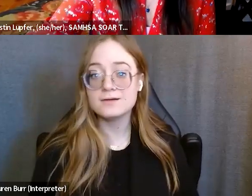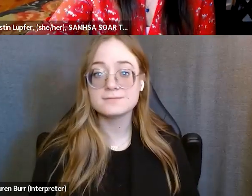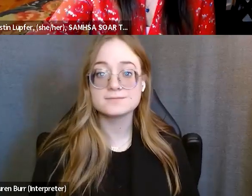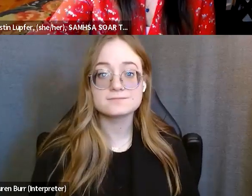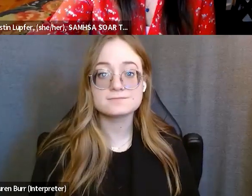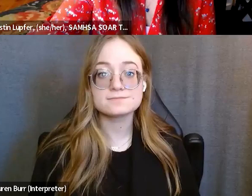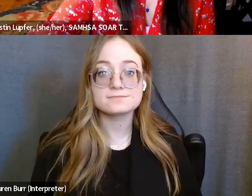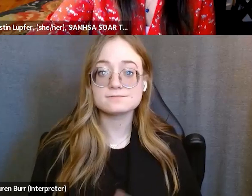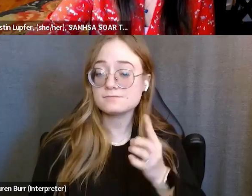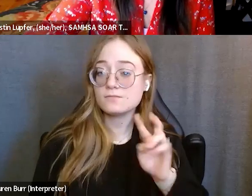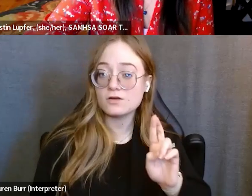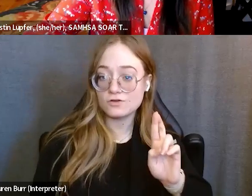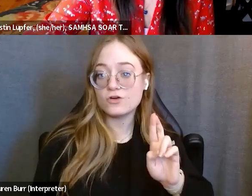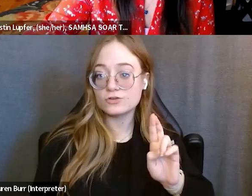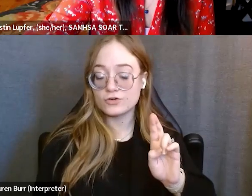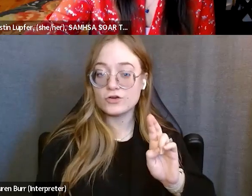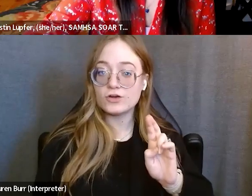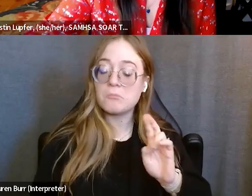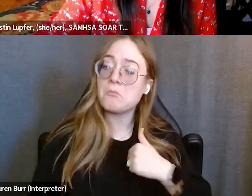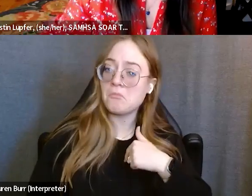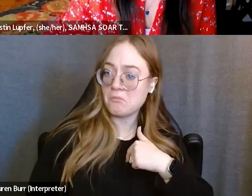So I can kind of speak briefly to that.